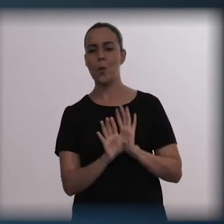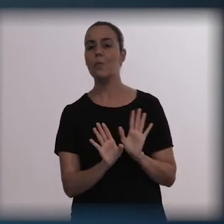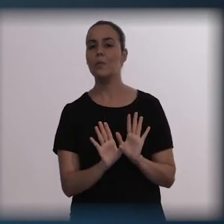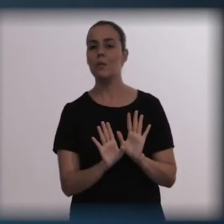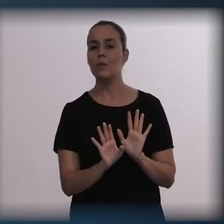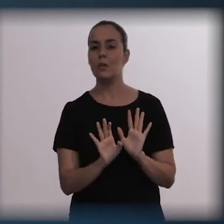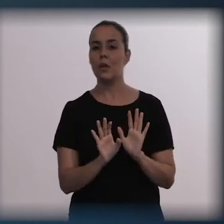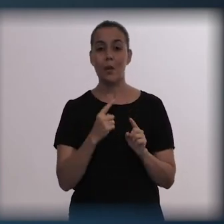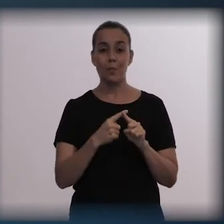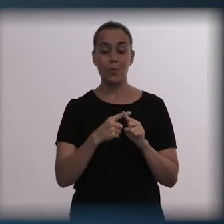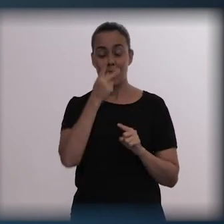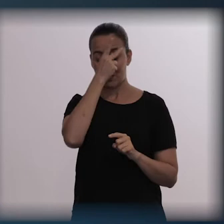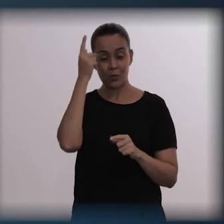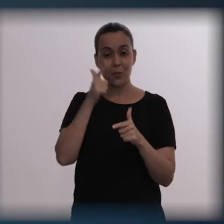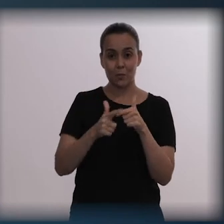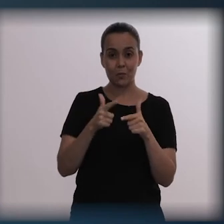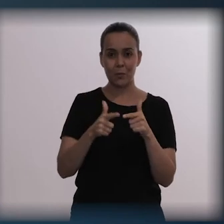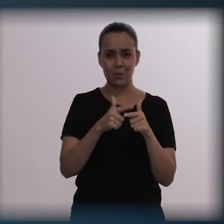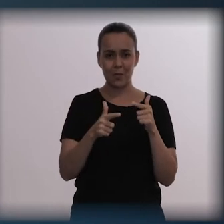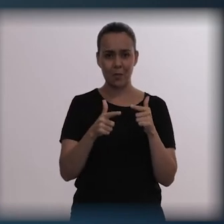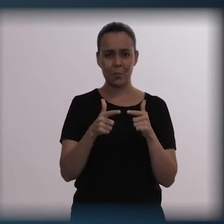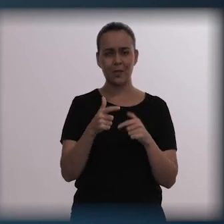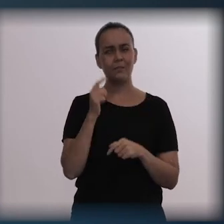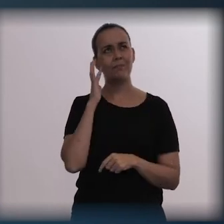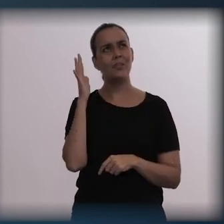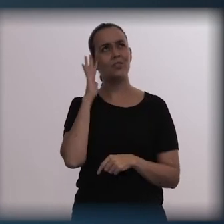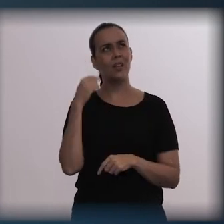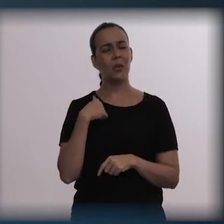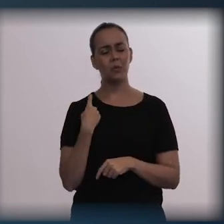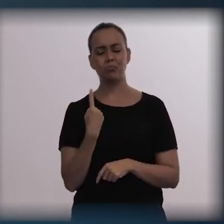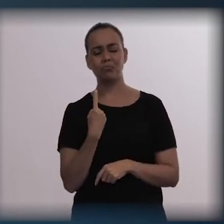isolated in relation to this issue,